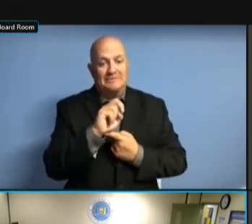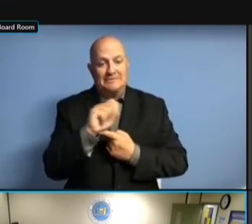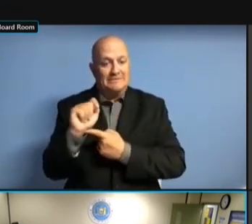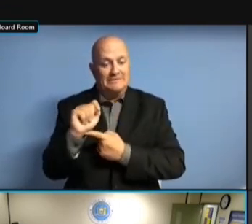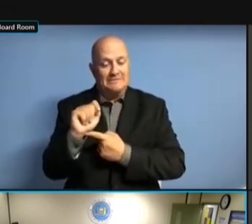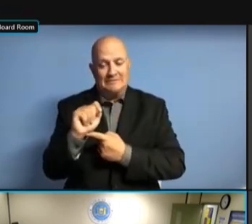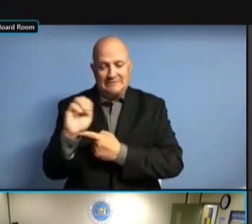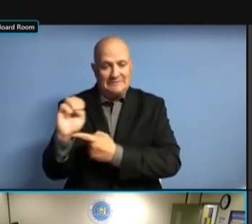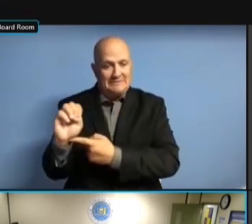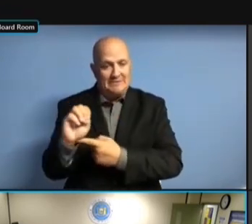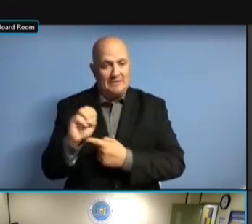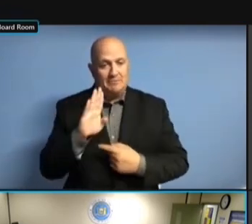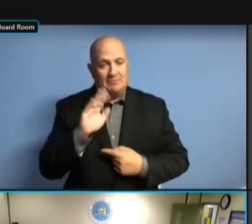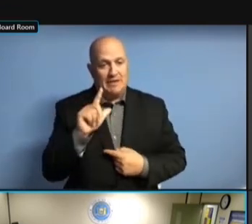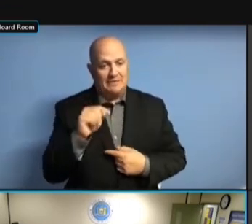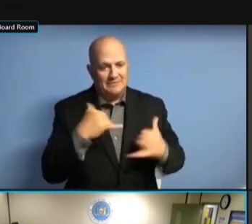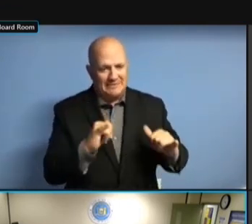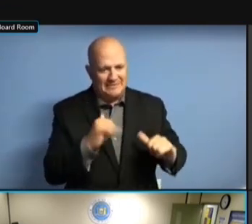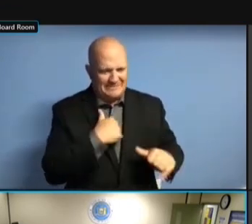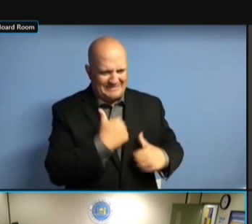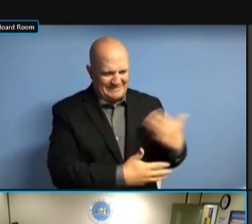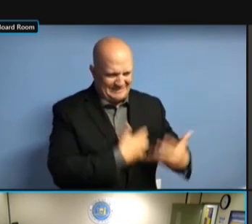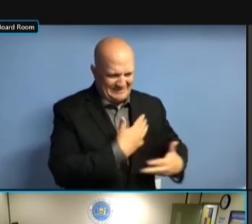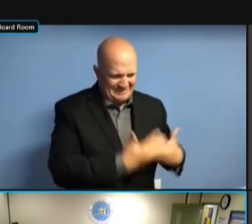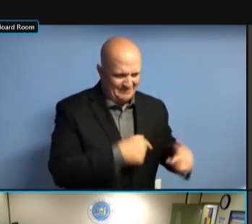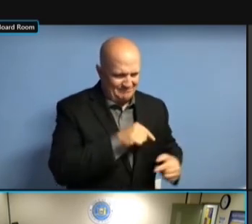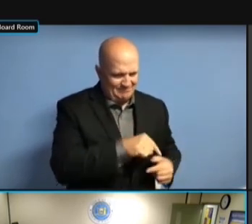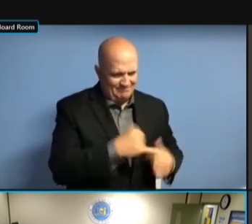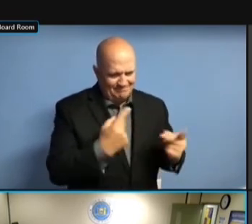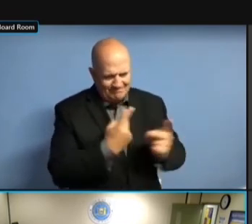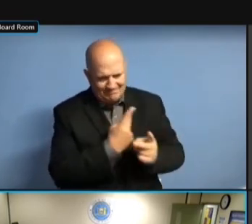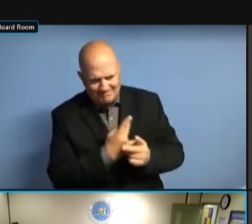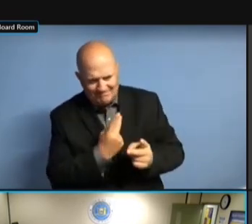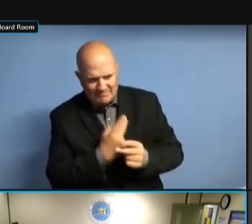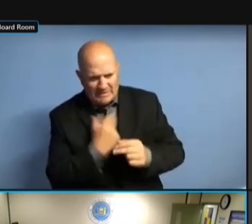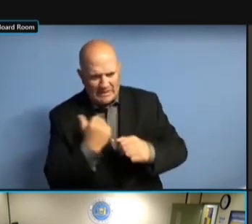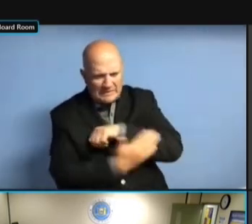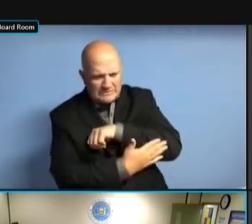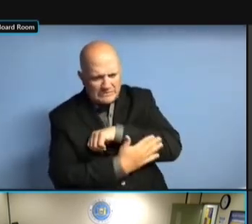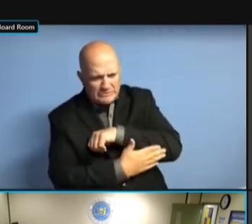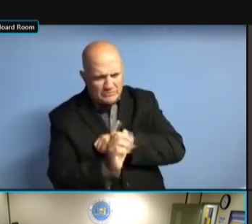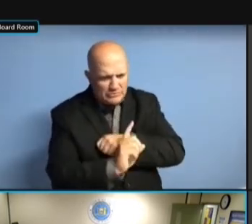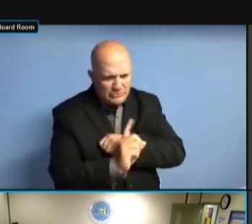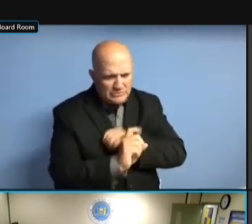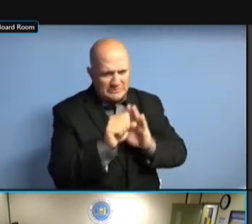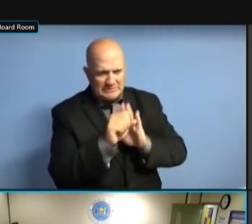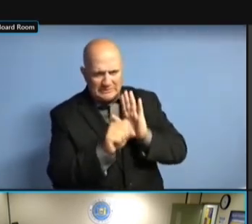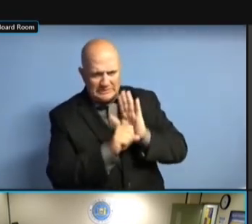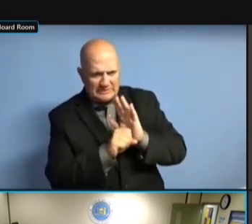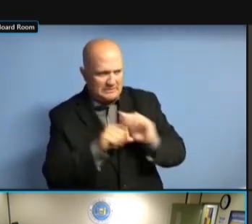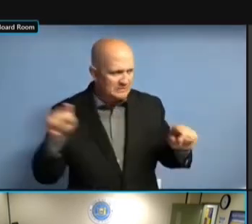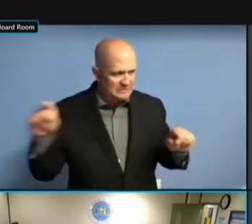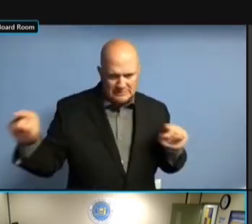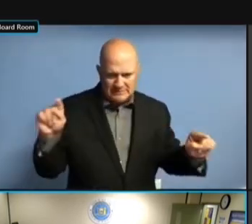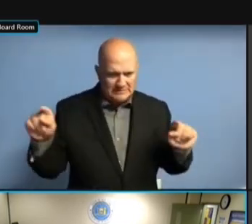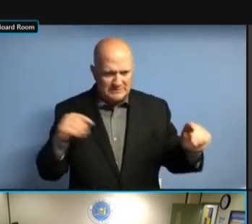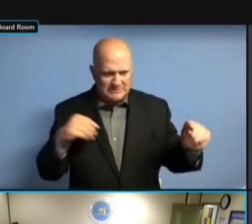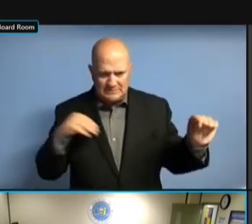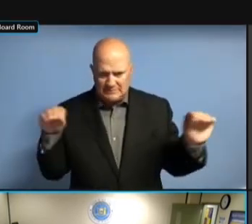BOARDS TO DETERMINE WHAT DATA WE NEED TO EXCHANGE BOARDS TO DETERMINE WHAT DATA WE NEED TO EXCHANGE BETWEEN NEED TO EXCHANGE BETWEEN NEED TO EXCHANGE BETWEEN COUNTIES NEED TO EXCHANGE BETWEEN COUNTIES AND NEED TO EXCHANGE BETWEEN COUNTIES AND THE NEED TO EXCHANGE BETWEEN COUNTIES AND THE STATE NEED TO EXCHANGE BETWEEN COUNTIES AND THE STATE BOARD NEED TO EXCHANGE BETWEEN COUNTIES AND THE STATE BOARD FOR COUNTIES AND THE STATE BOARD FOR COUNTIES AND THE STATE BOARD FOR THAT COUNTIES AND THE STATE BOARD FOR THAT TRACKING. THAT TRACKING. THAT TRACKING. WE THAT TRACKING. WE ALSO THAT TRACKING. WE ALSO CONTINUE THAT TRACKING. WE ALSO CONTINUE WORKING THAT TRACKING. WE ALSO CONTINUE WORKING WITH WE ALSO CONTINUE WORKING WITH WE ALSO CONTINUE WORKING WITH THE WE ALSO CONTINUE WORKING WITH THE TEAM WE ALSO CONTINUE WORKING WITH THE TEAM OF WE ALSO CONTINUE WORKING WITH THE TEAM OF EXECUTIVE WE ALSO CONTINUE WORKING WITH THE TEAM OF EXECUTIVE AND WE ALSO CONTINUE WORKING WITH THE TEAM OF EXECUTIVE AND ADMIN THE TEAM OF EXECUTIVE AND ADMIN